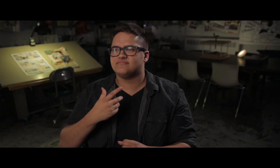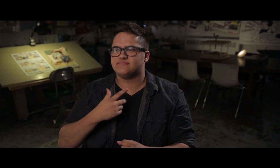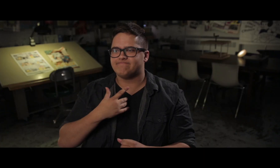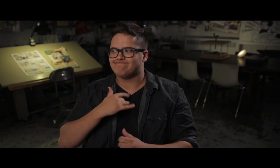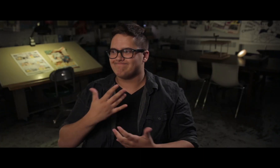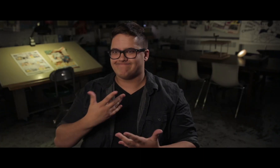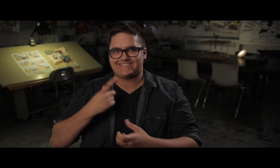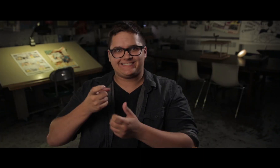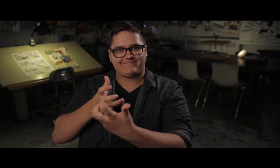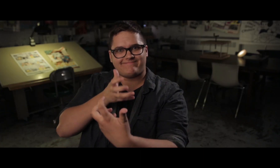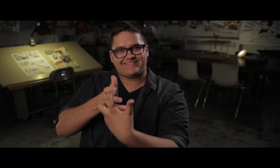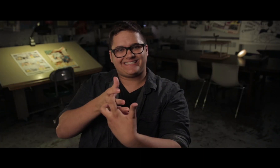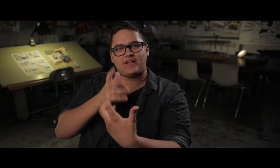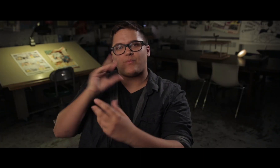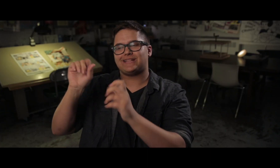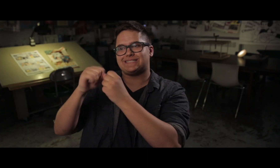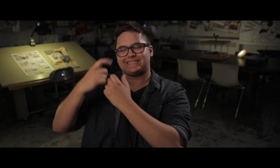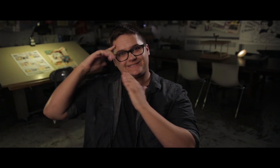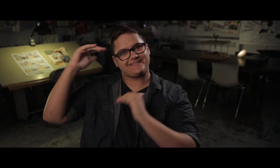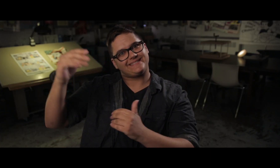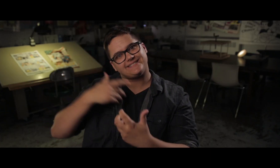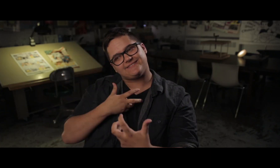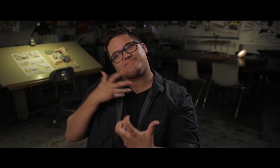I felt like I had to fit society's expectations.